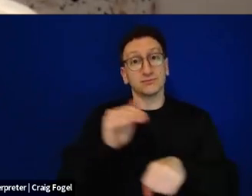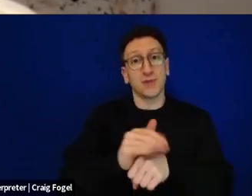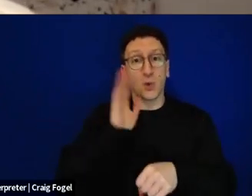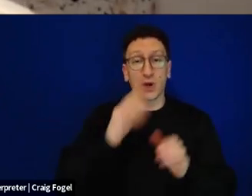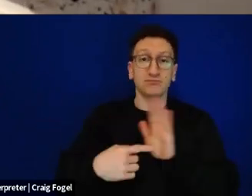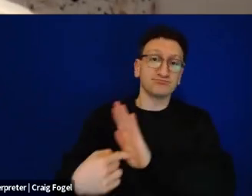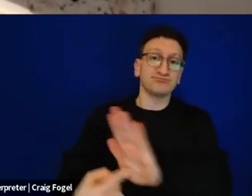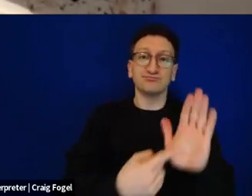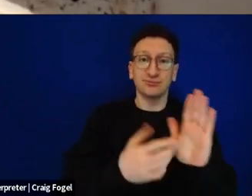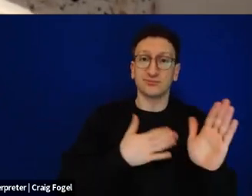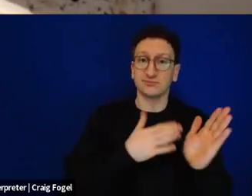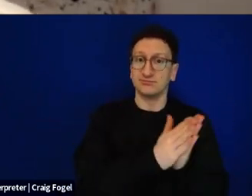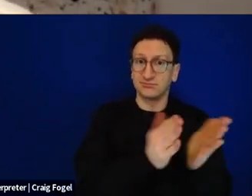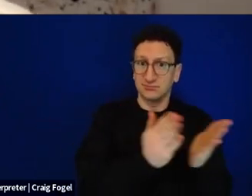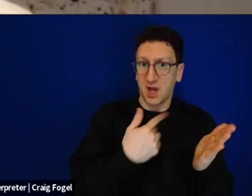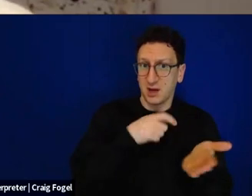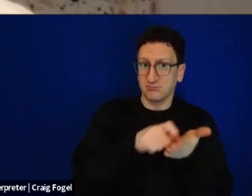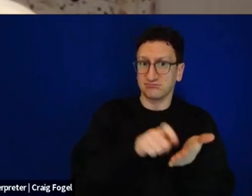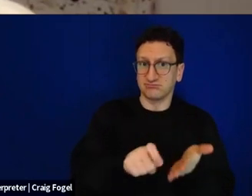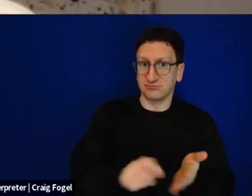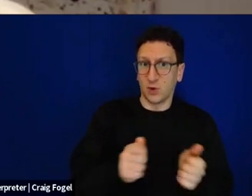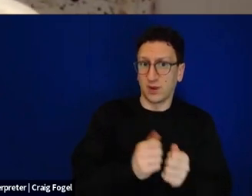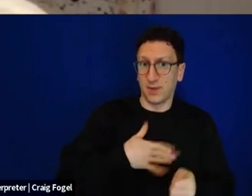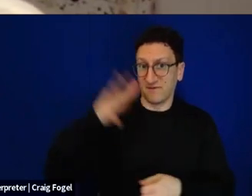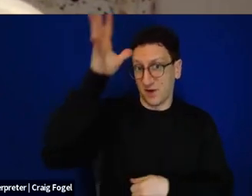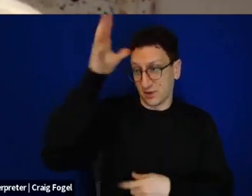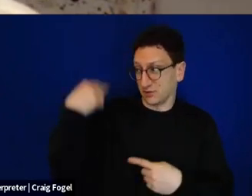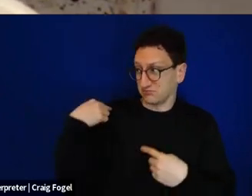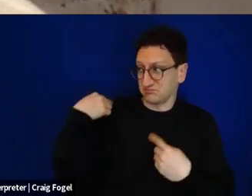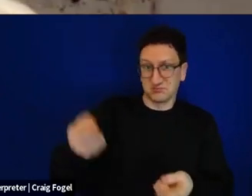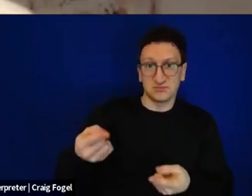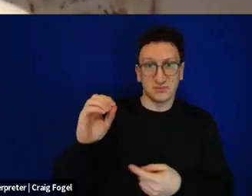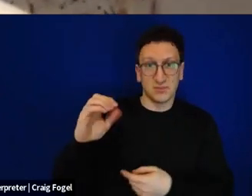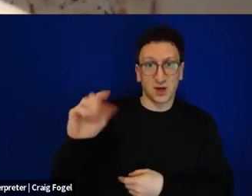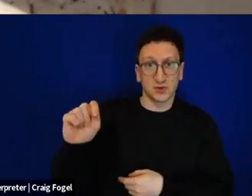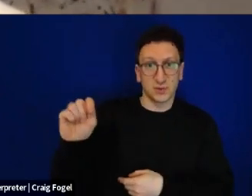over the last half a year since October 7th. It's based on Haggadah that I assume many